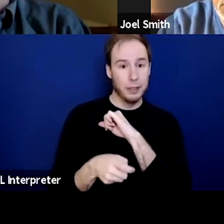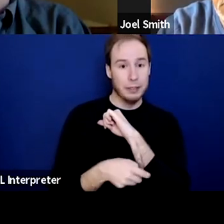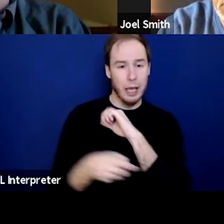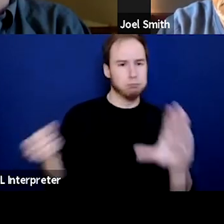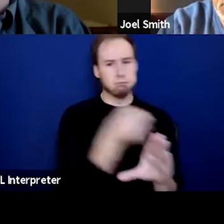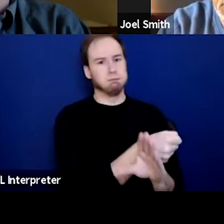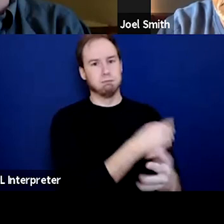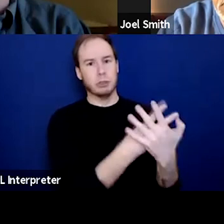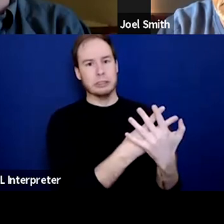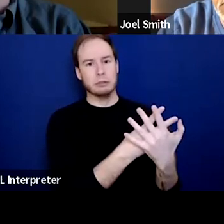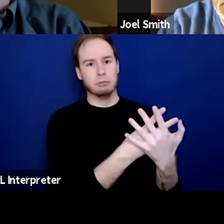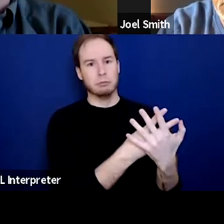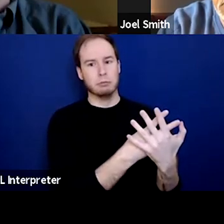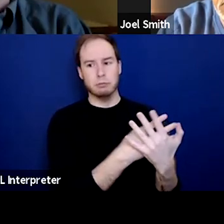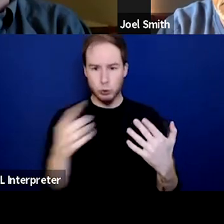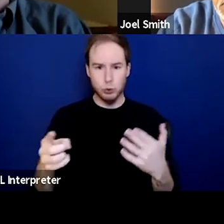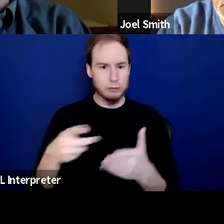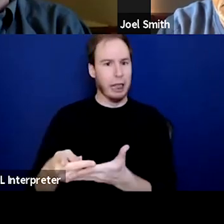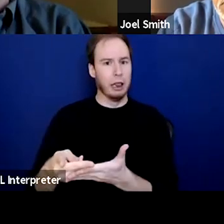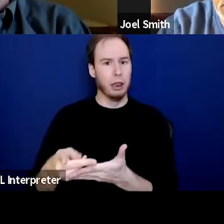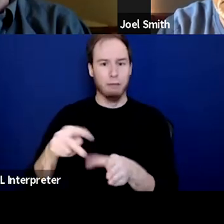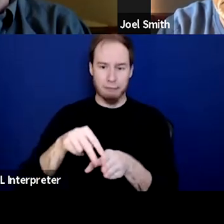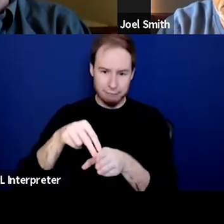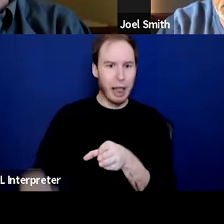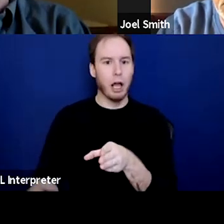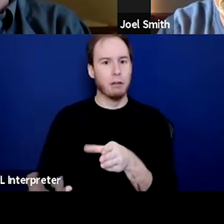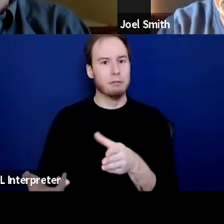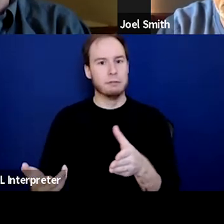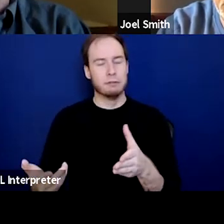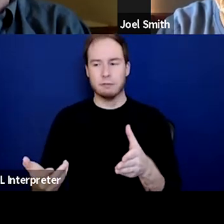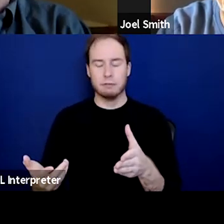or you've barred all of the access